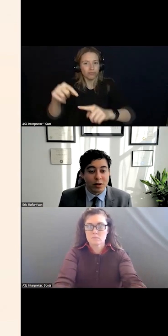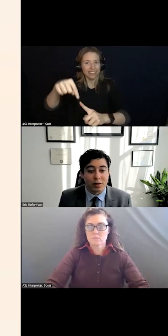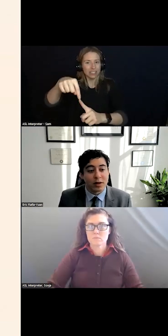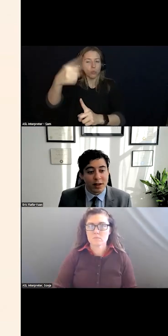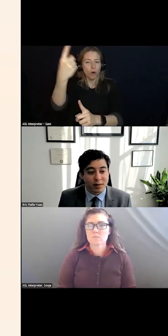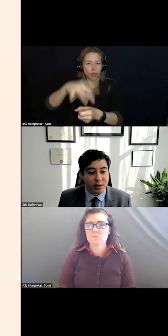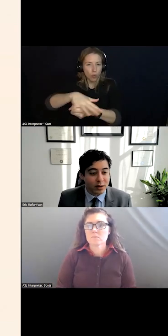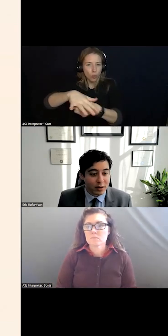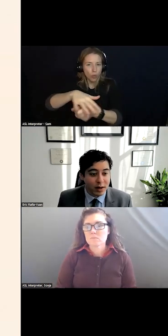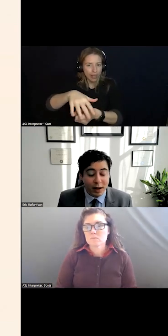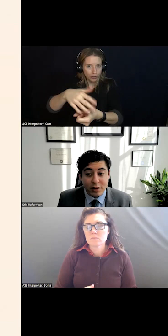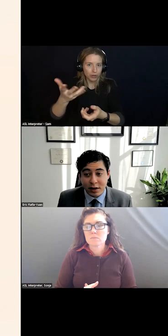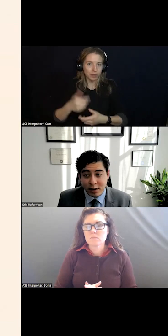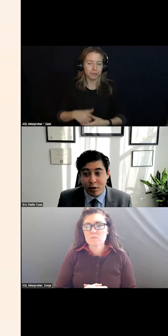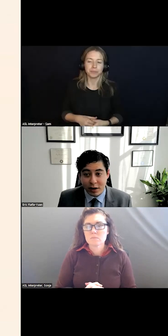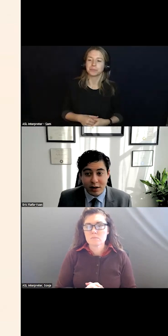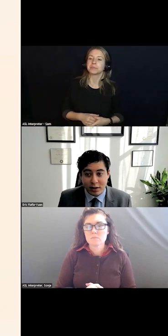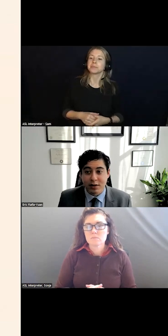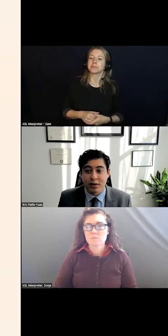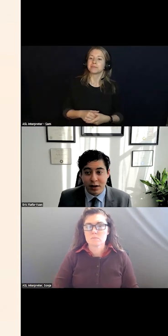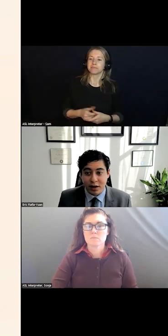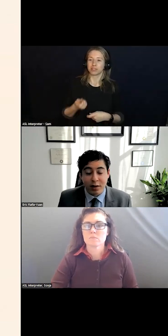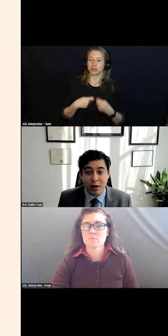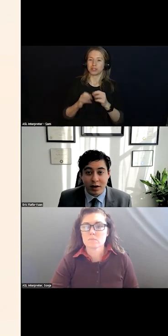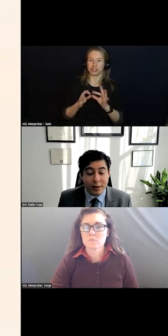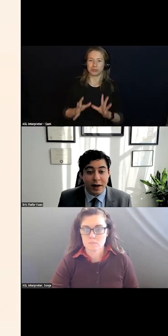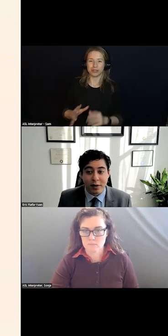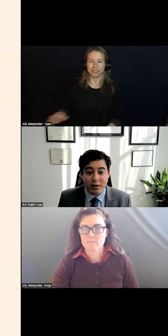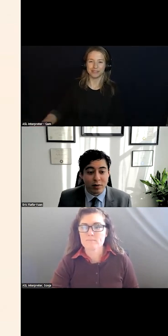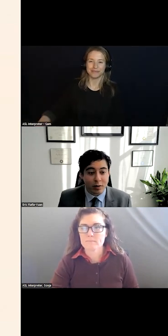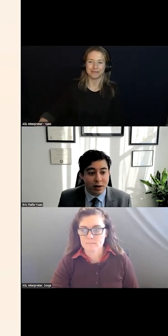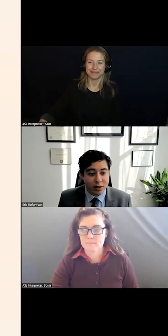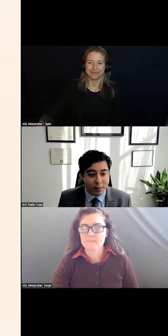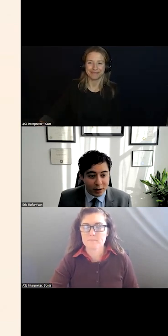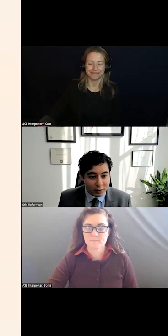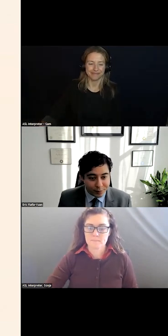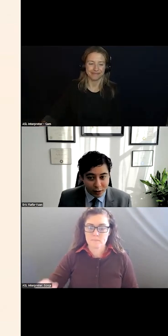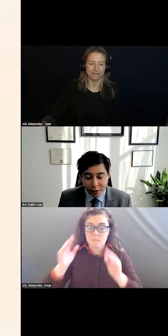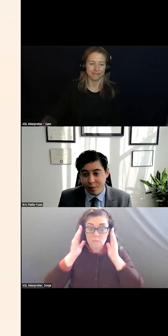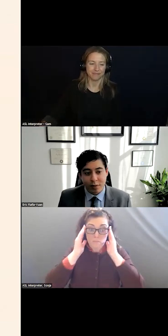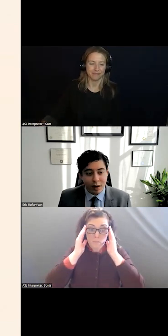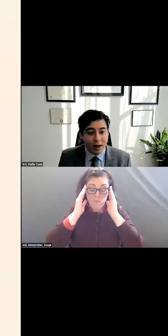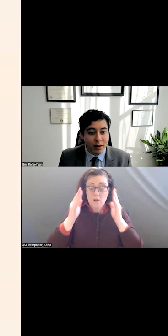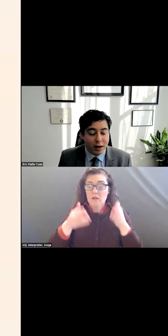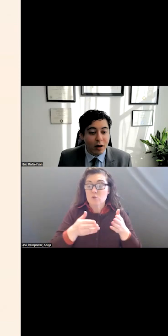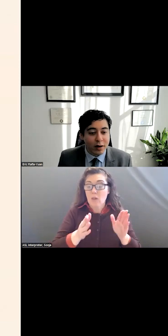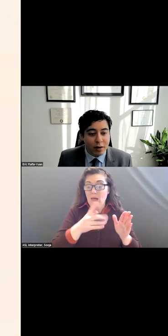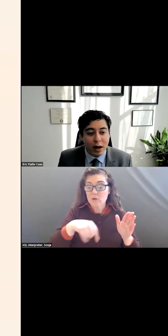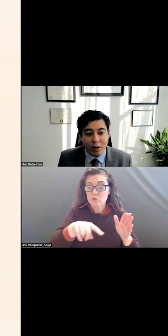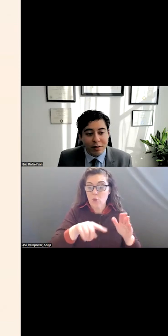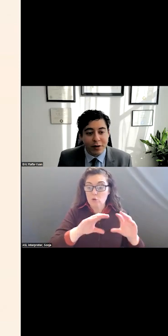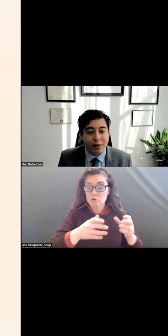SERVICES AND THE COMMUNITIES AND HOW THERE WERE GOING TO RESPOND. THEY CALLED OUT A COUPLE OF